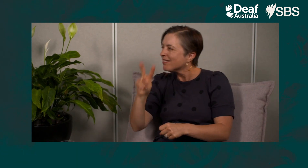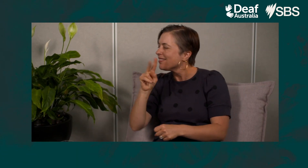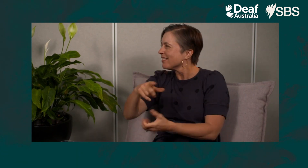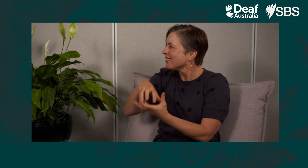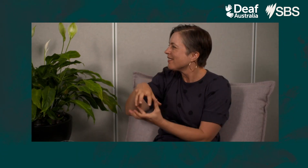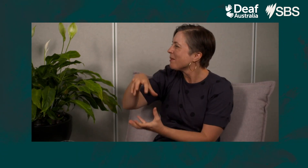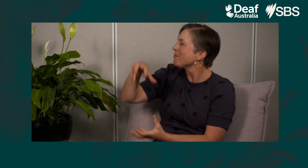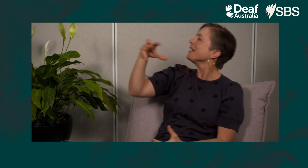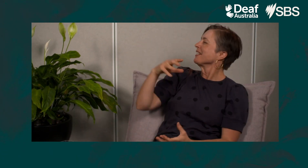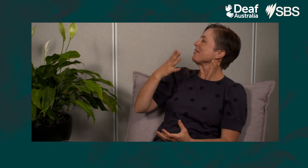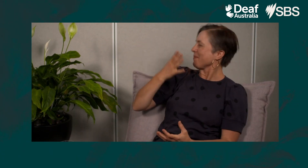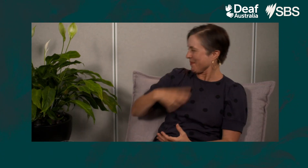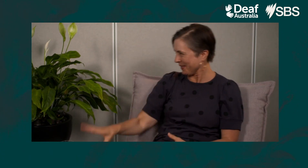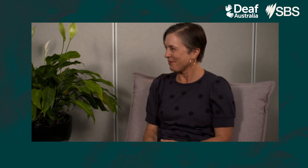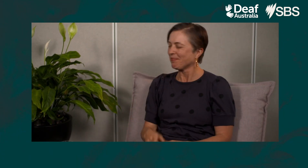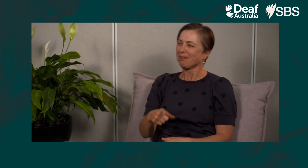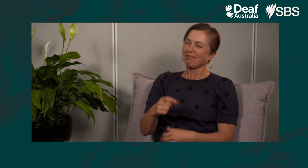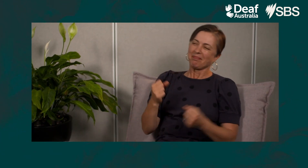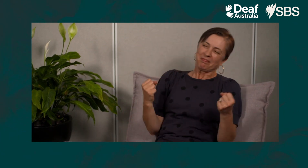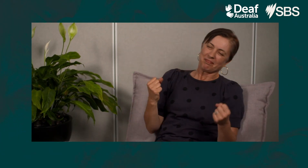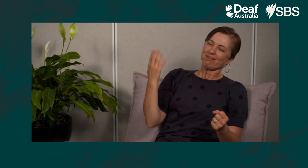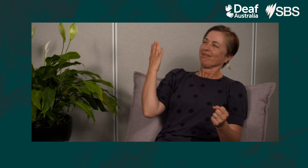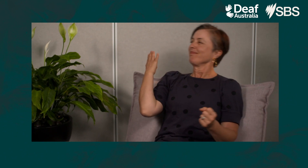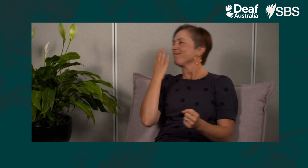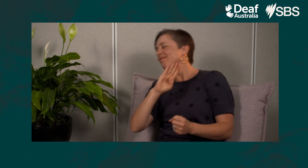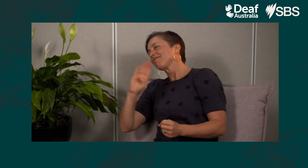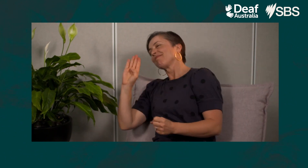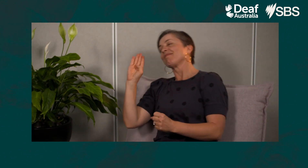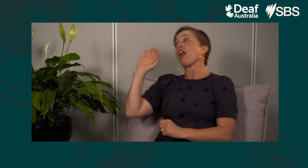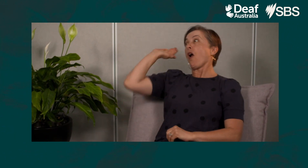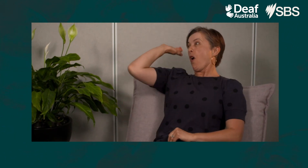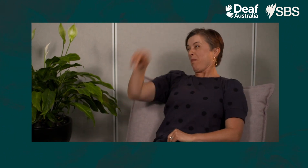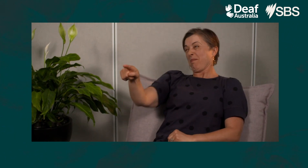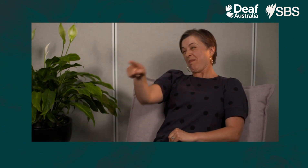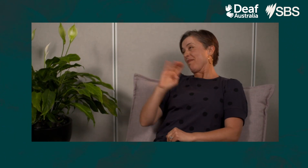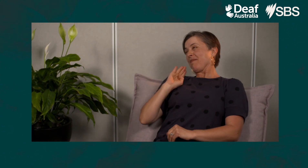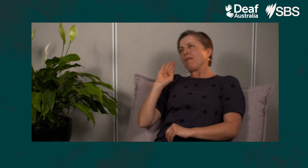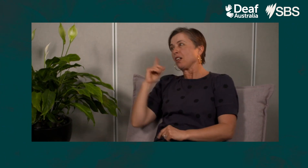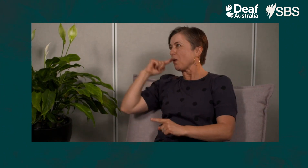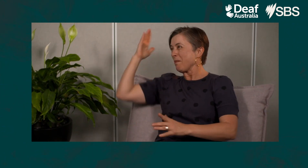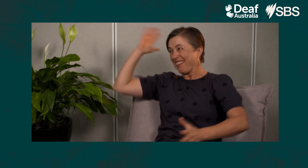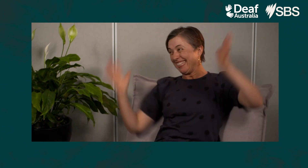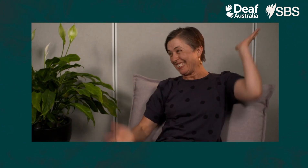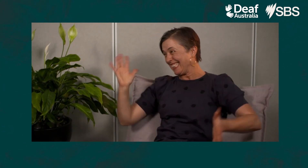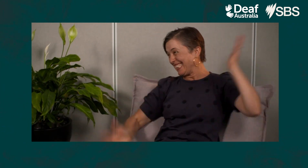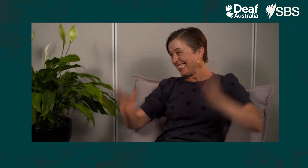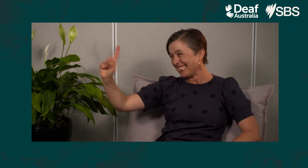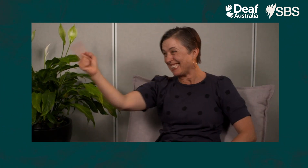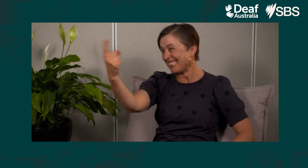because she had watched him scrimp and save for it. So as he reached his home street, he saw his mother sprint out of the house